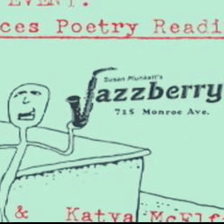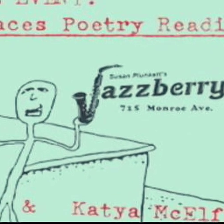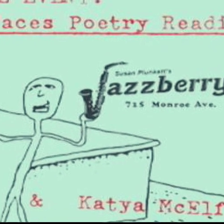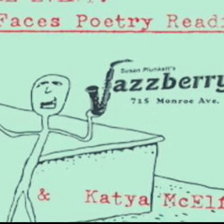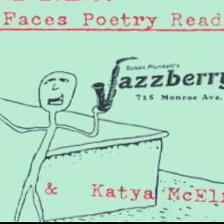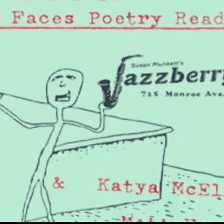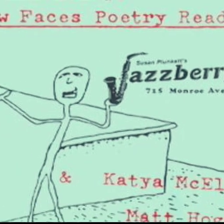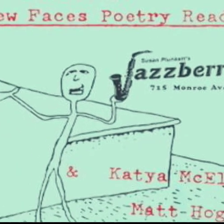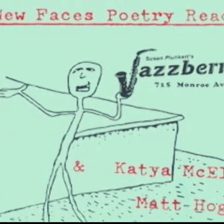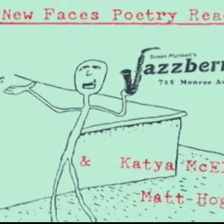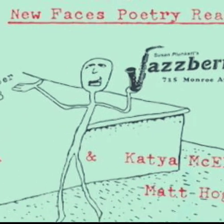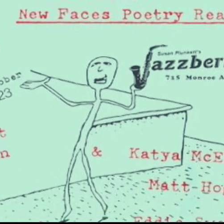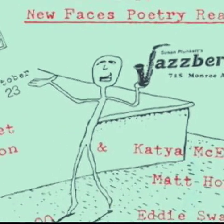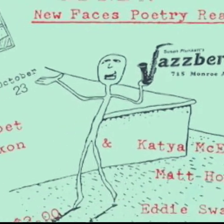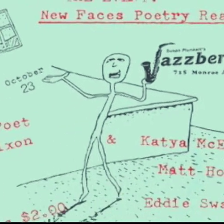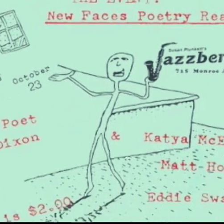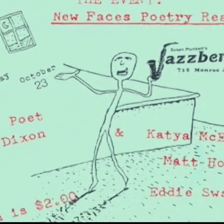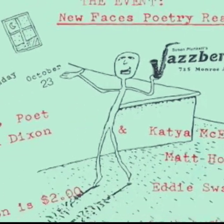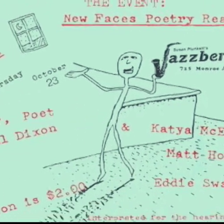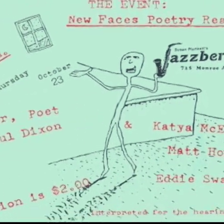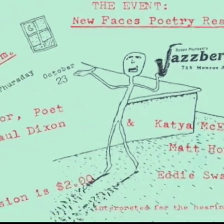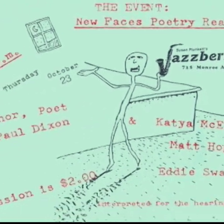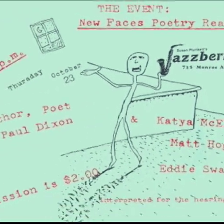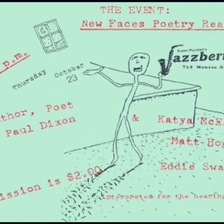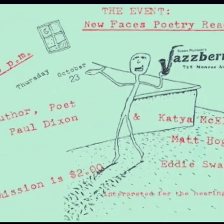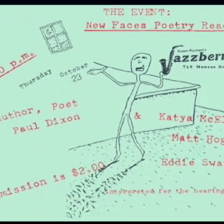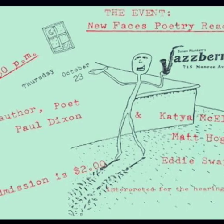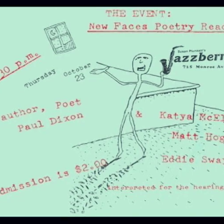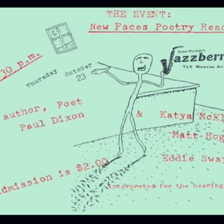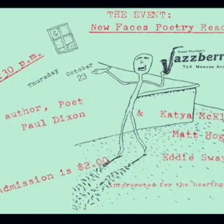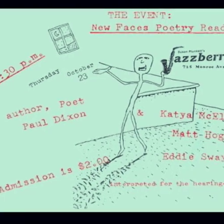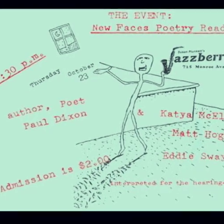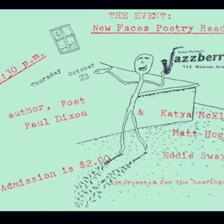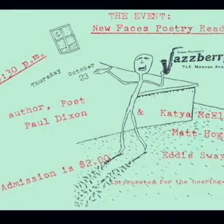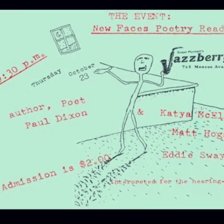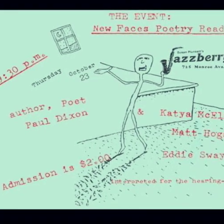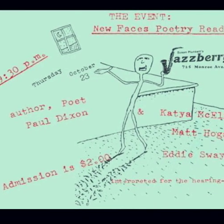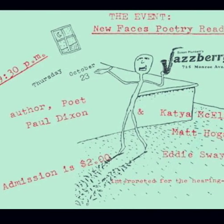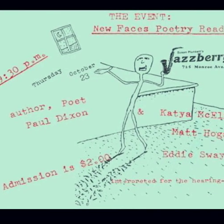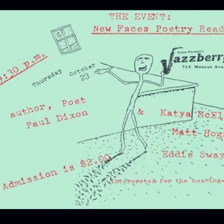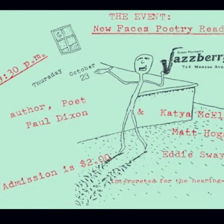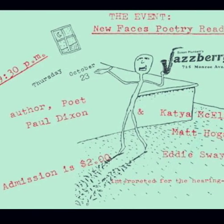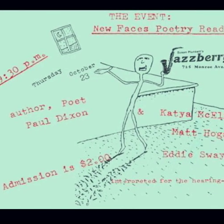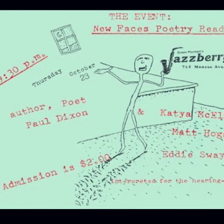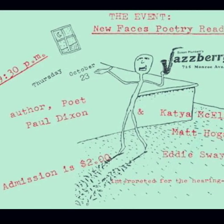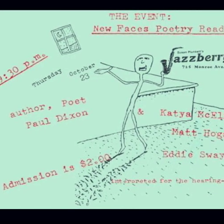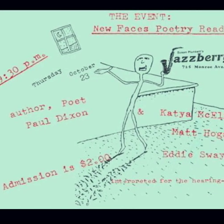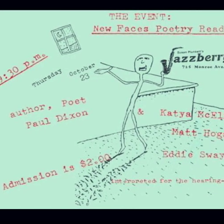that had given us permission to start a series there as well, a poetry series.